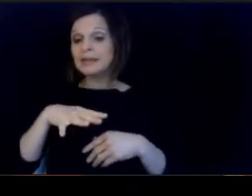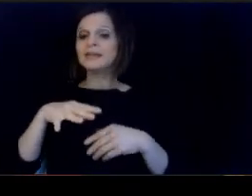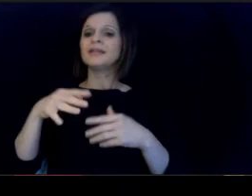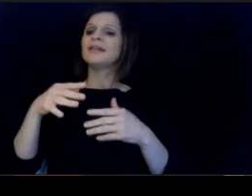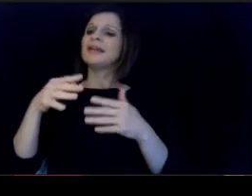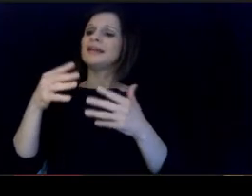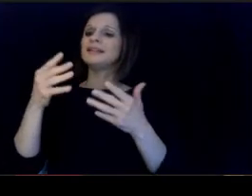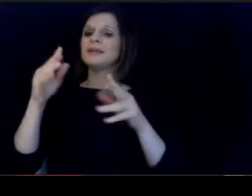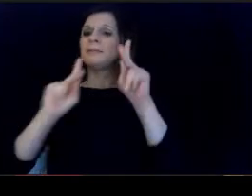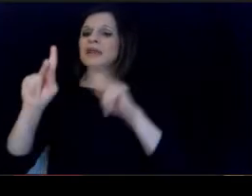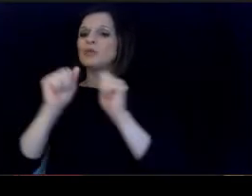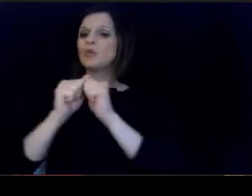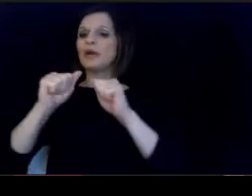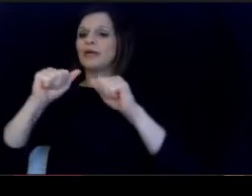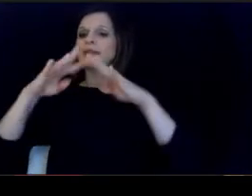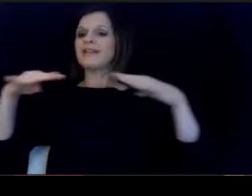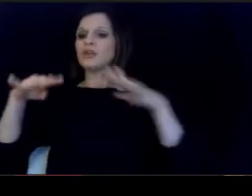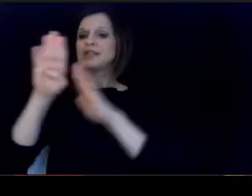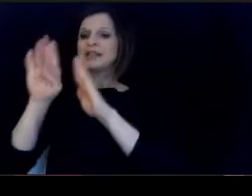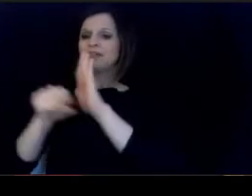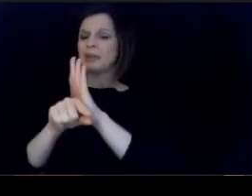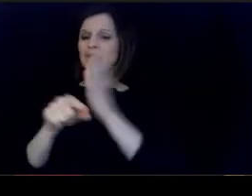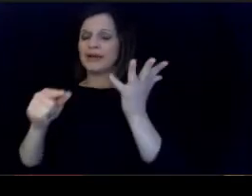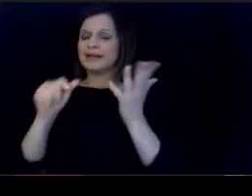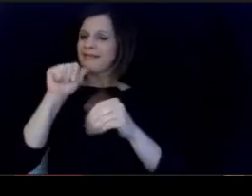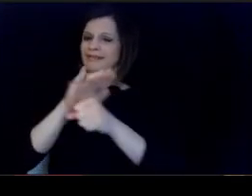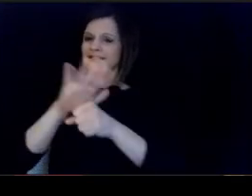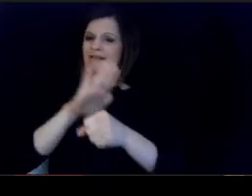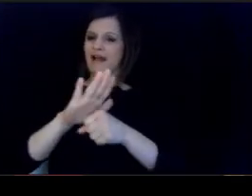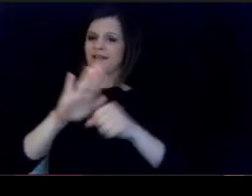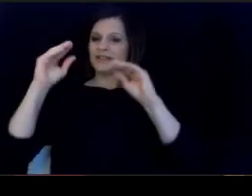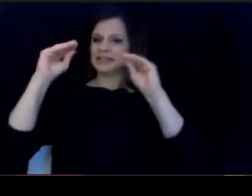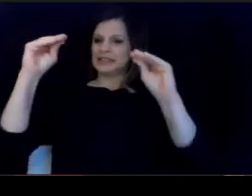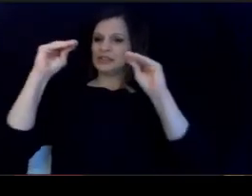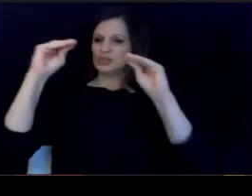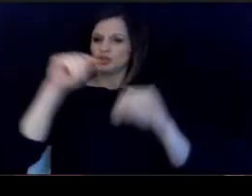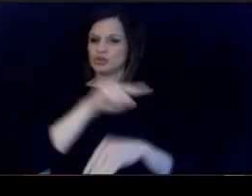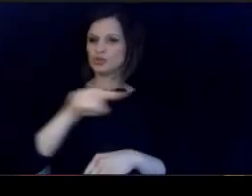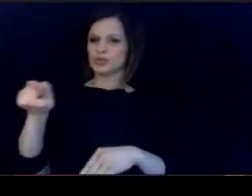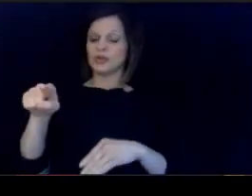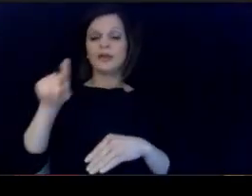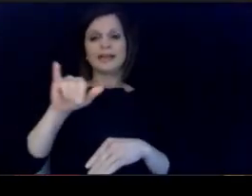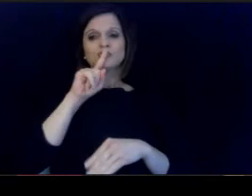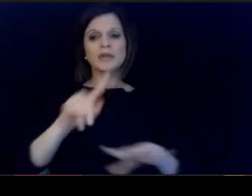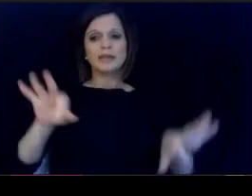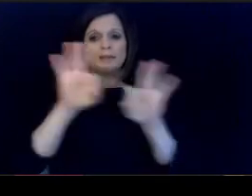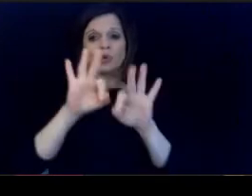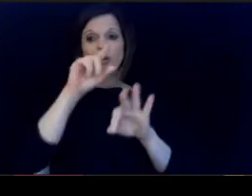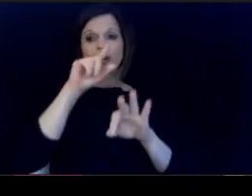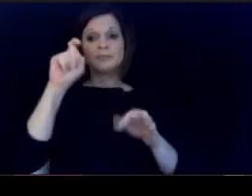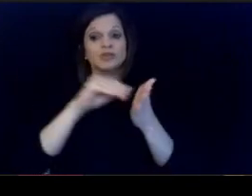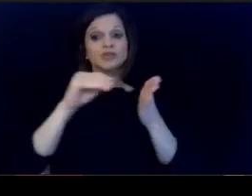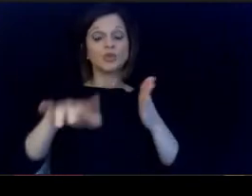Currently in the teaching profession. And that's important because. our students need to see teachers with background similar to their own.